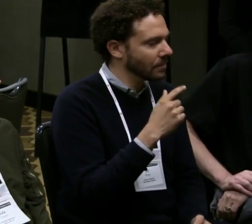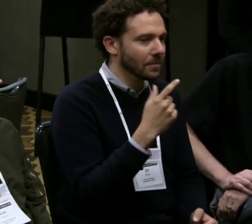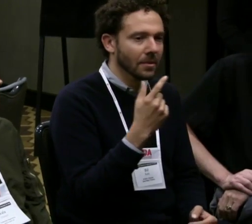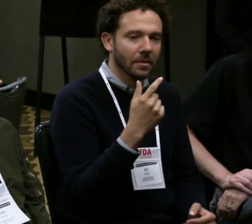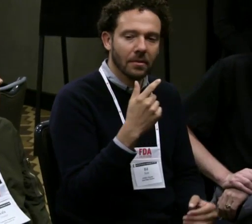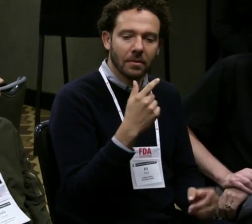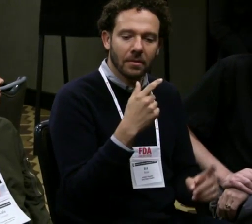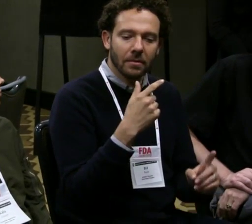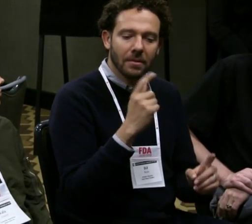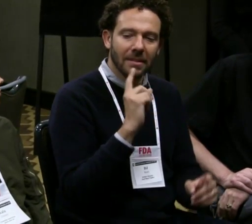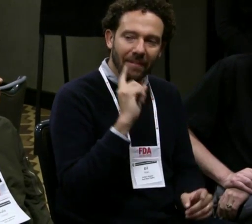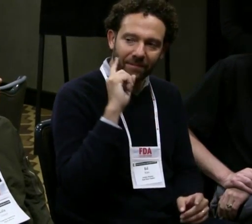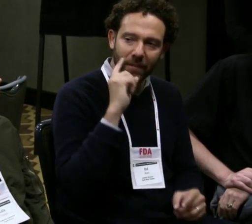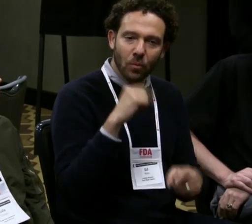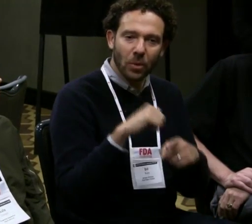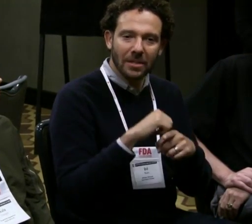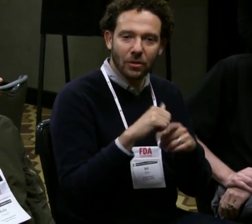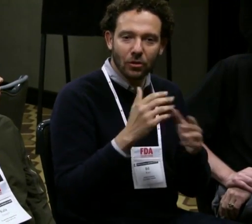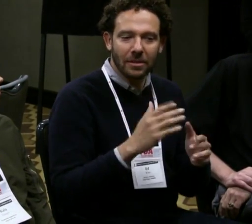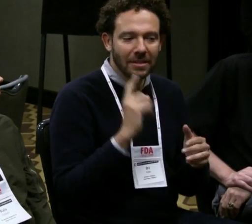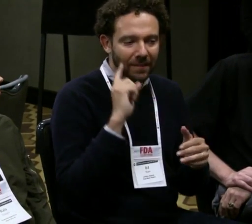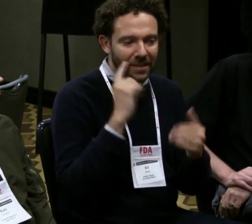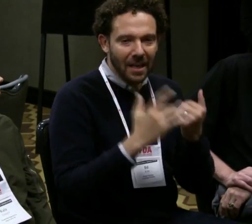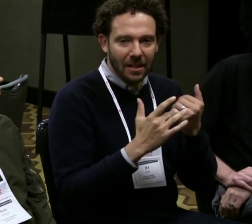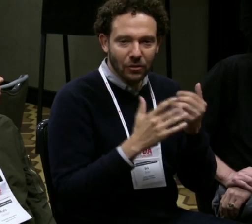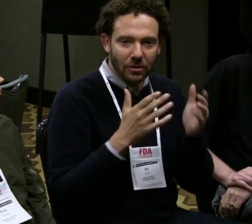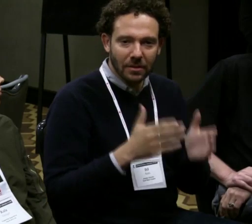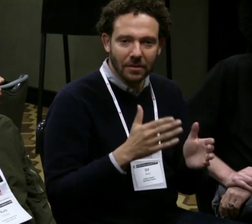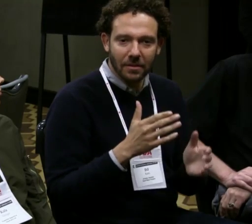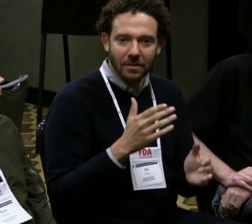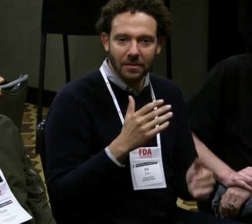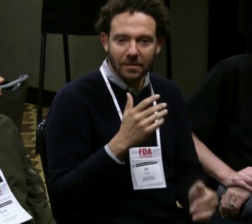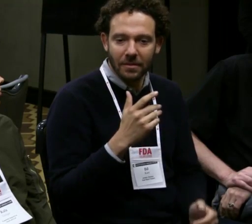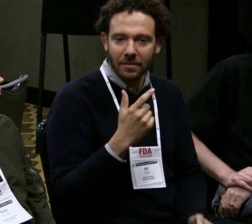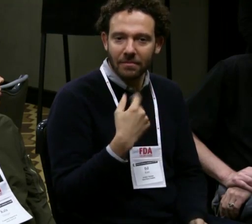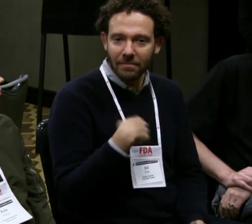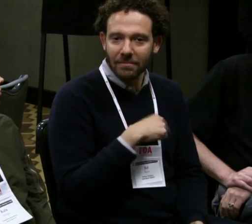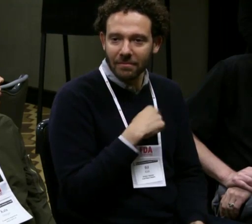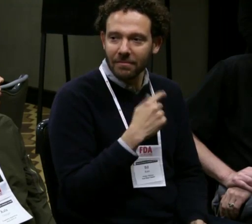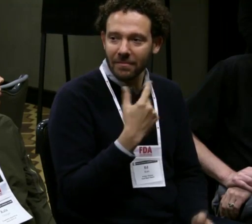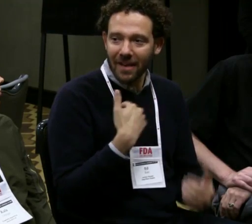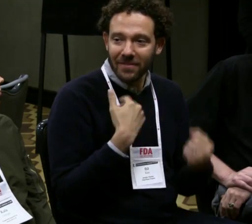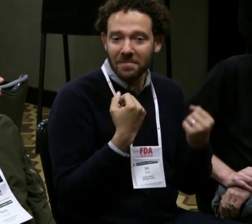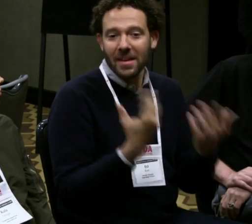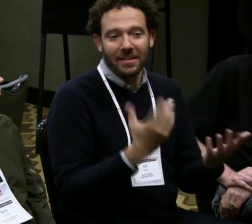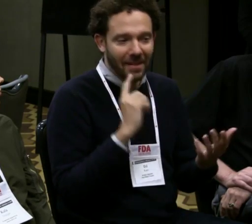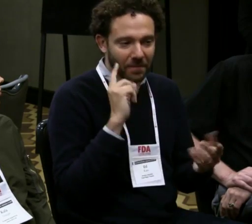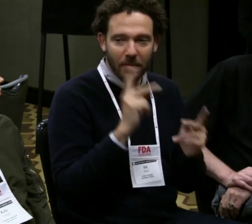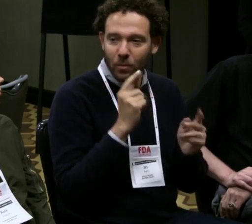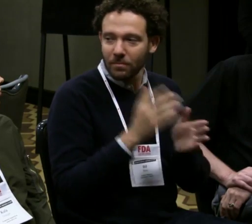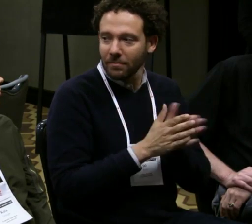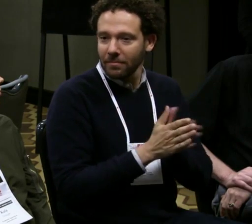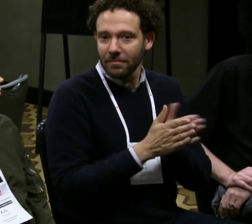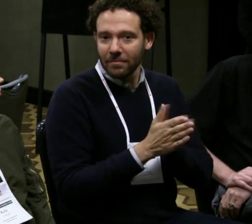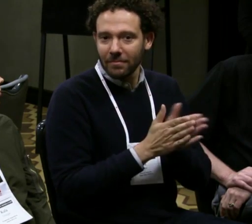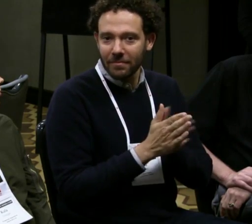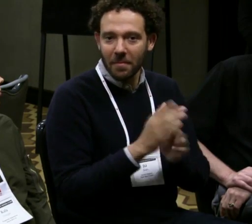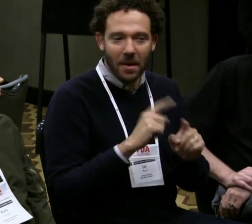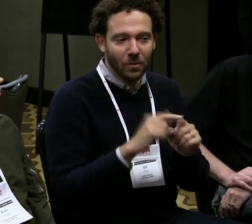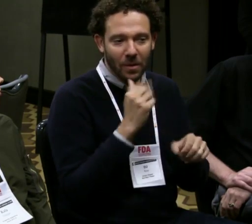(translator) And another thing that I'll add on to what Dr. Kelstone was saying, we also have technicians as well and designers,